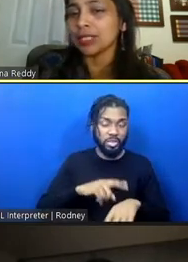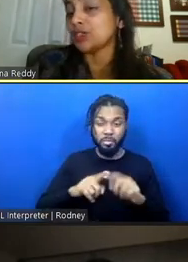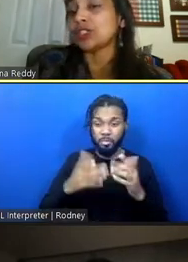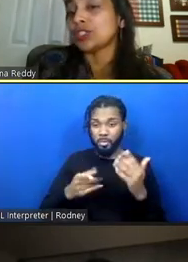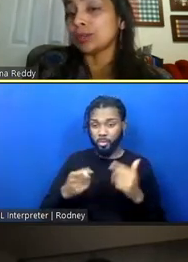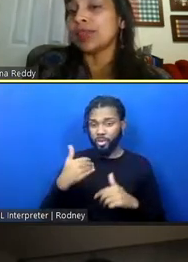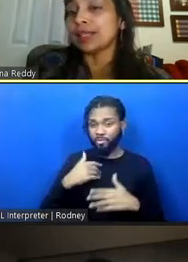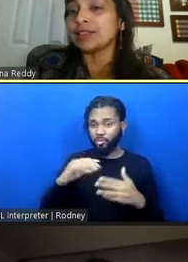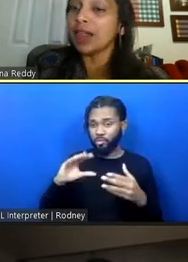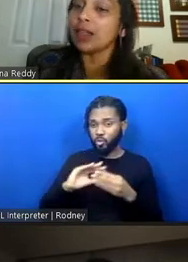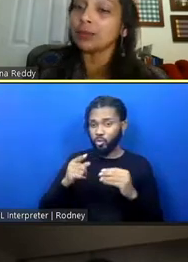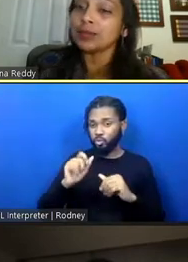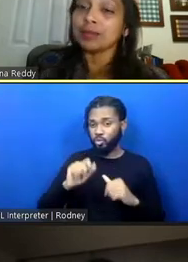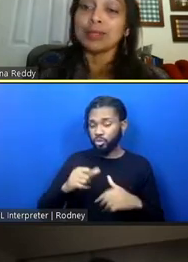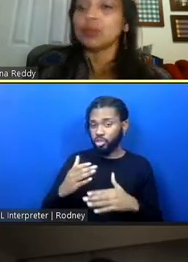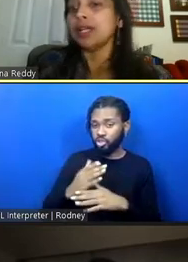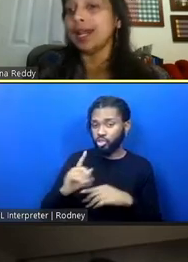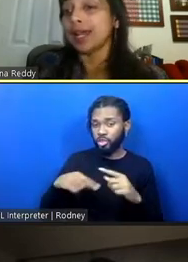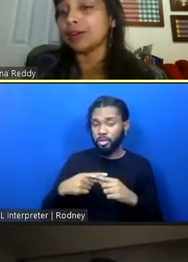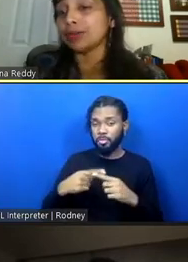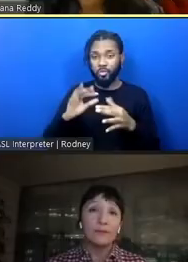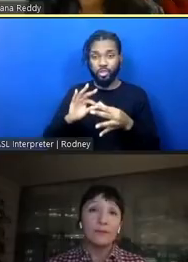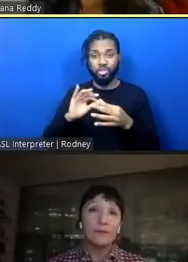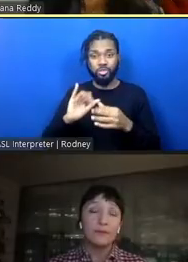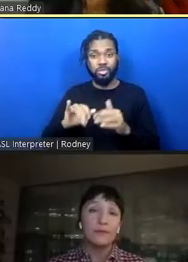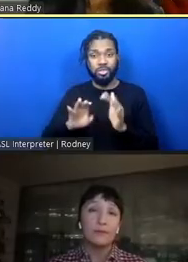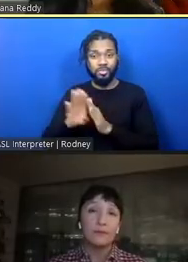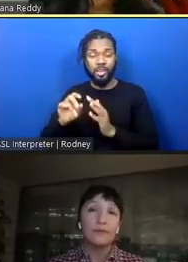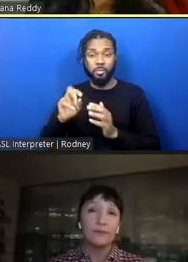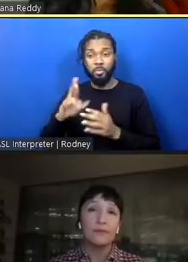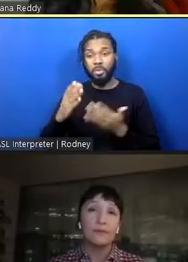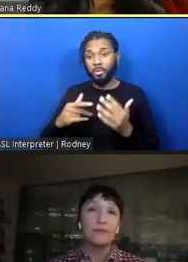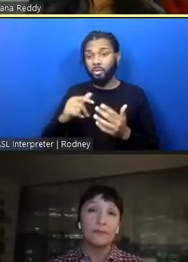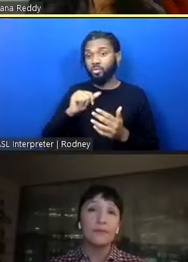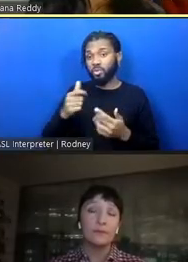relationship that developed and maybe wouldn't have between people or